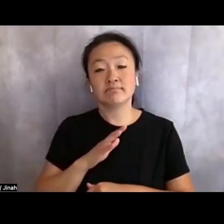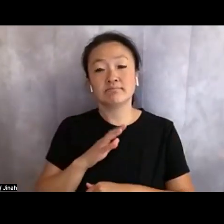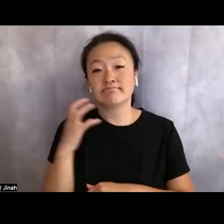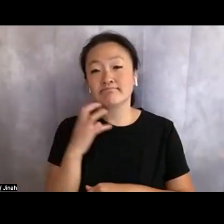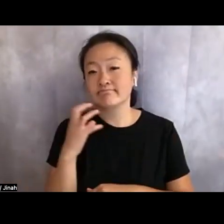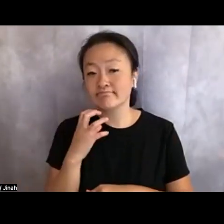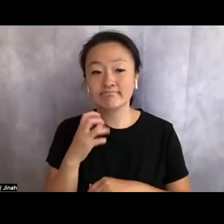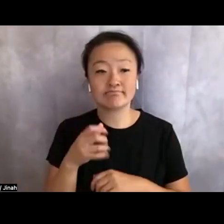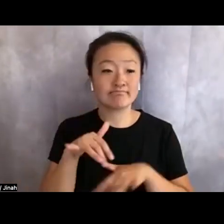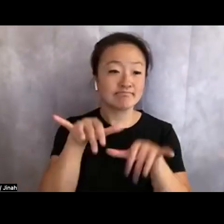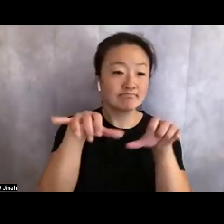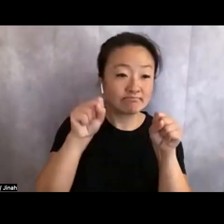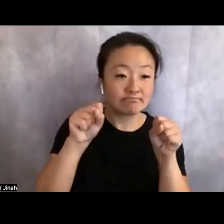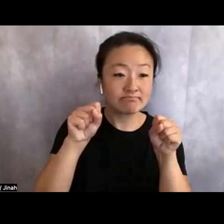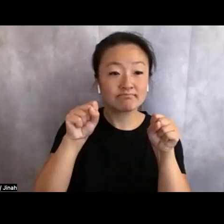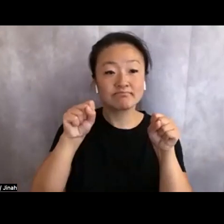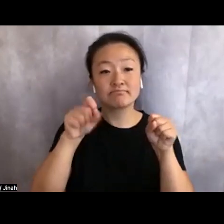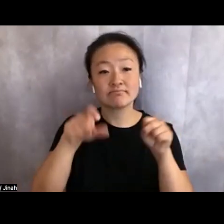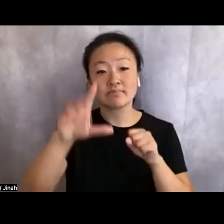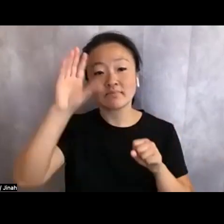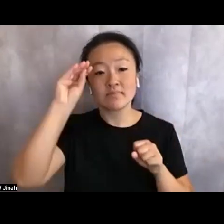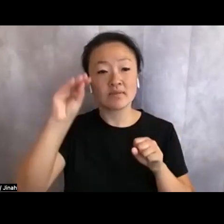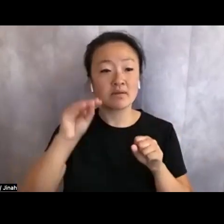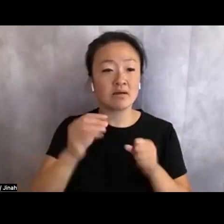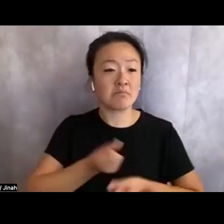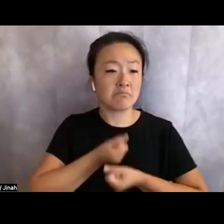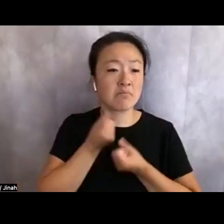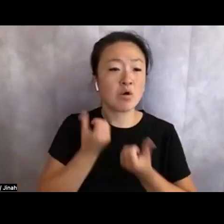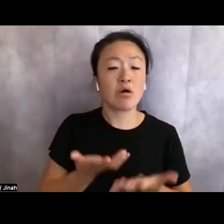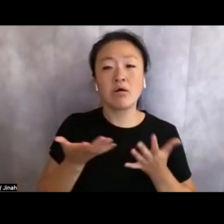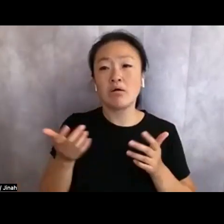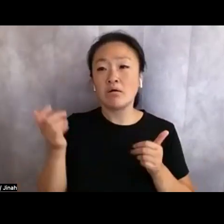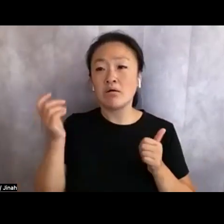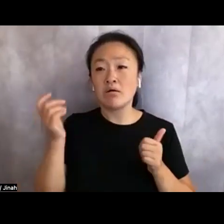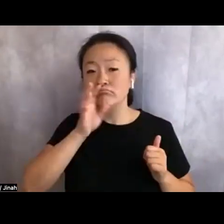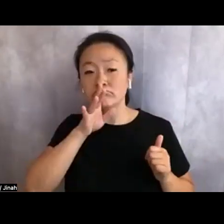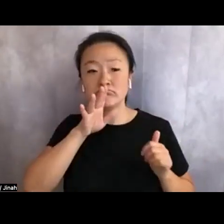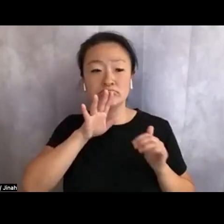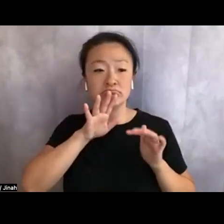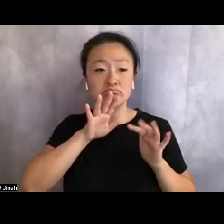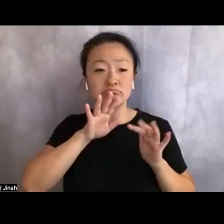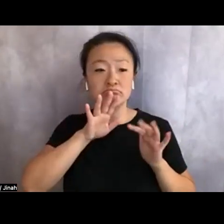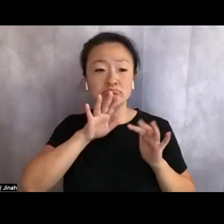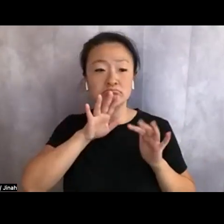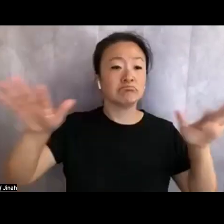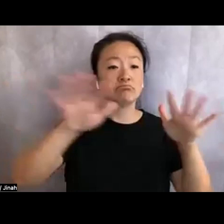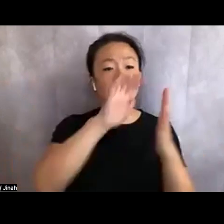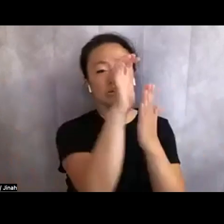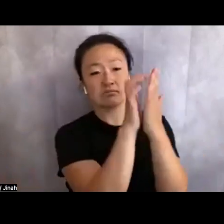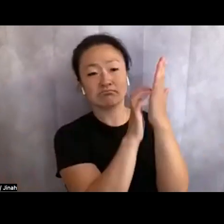Bantam boys, he's pages of poems over the chandeliers, stanzas like confetti.